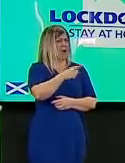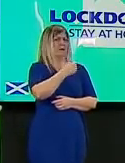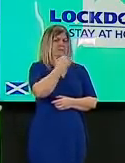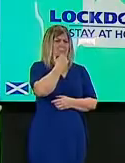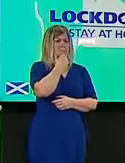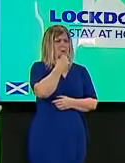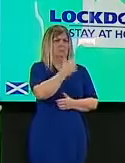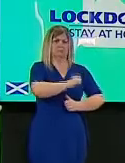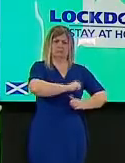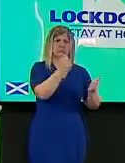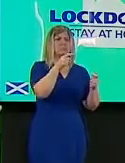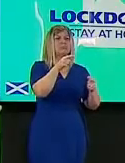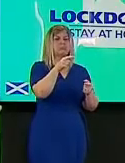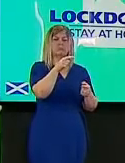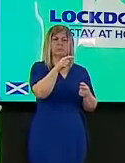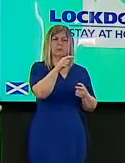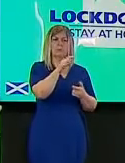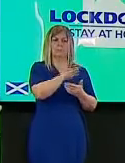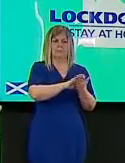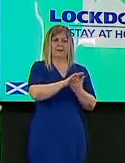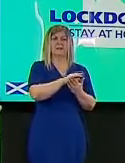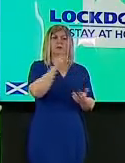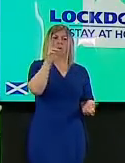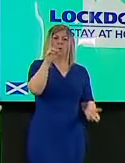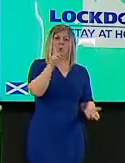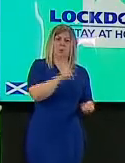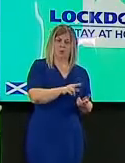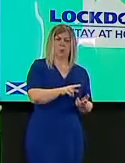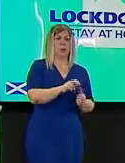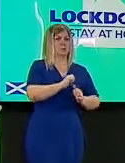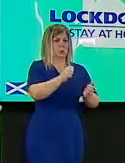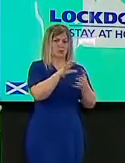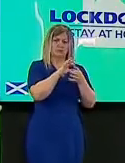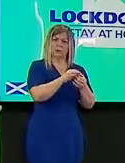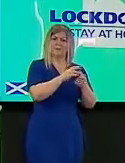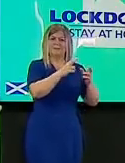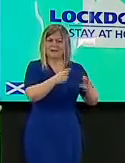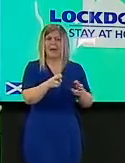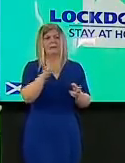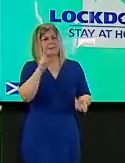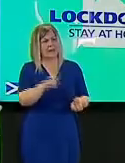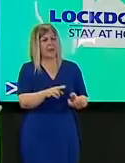of hospitalizations and deaths so um if this trajectory does continue is this the